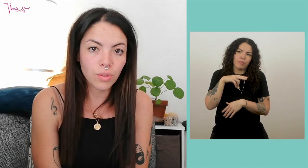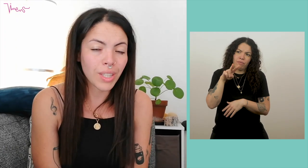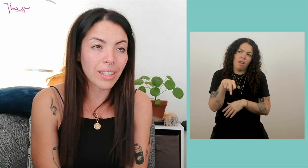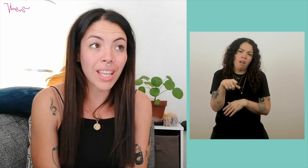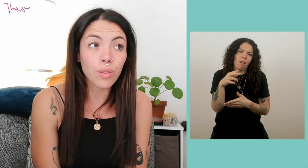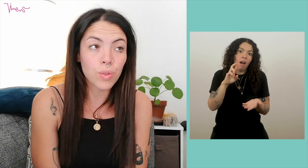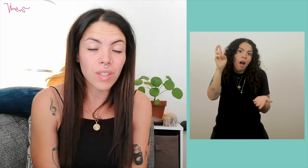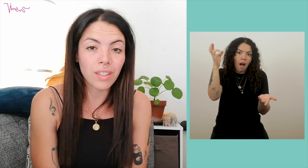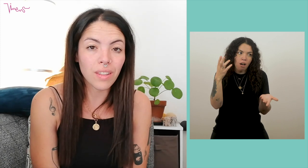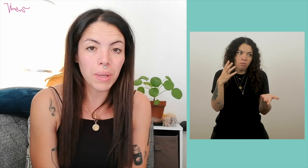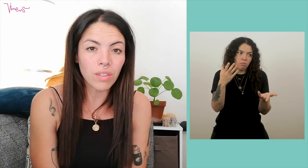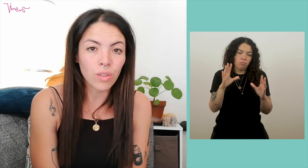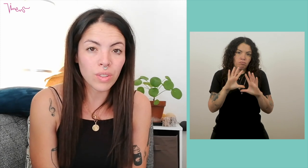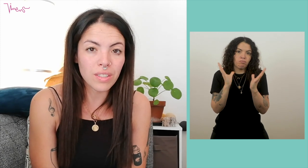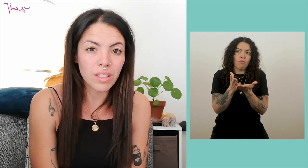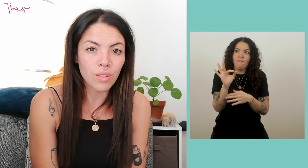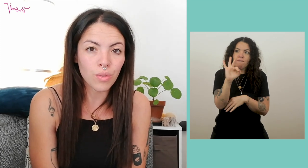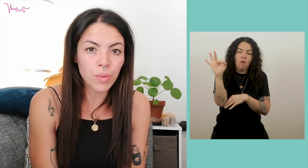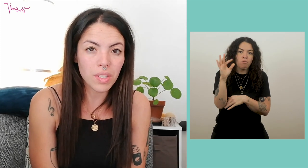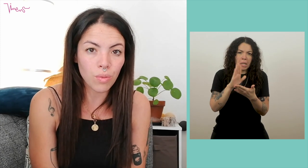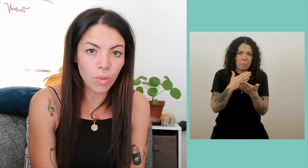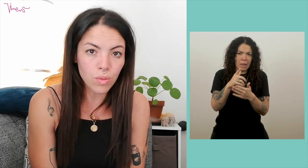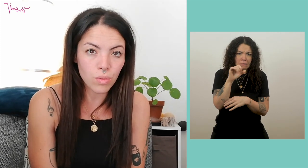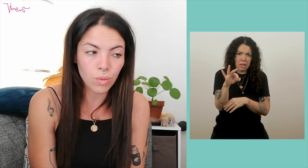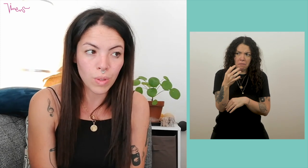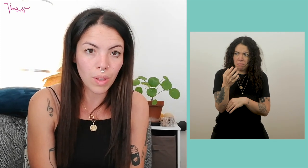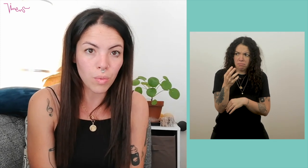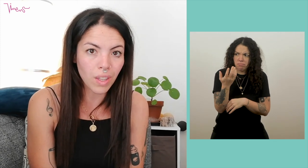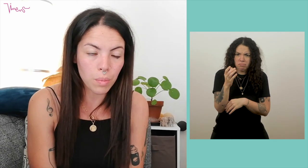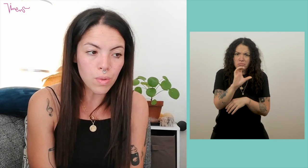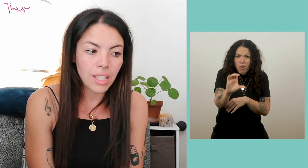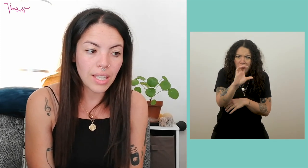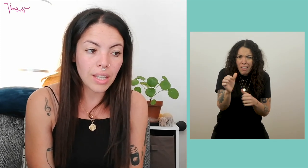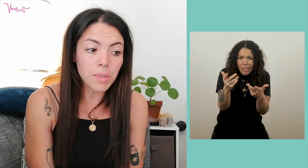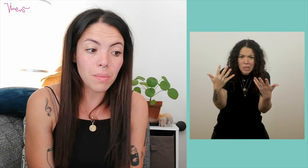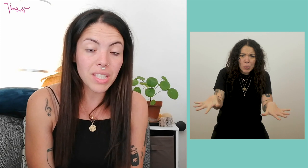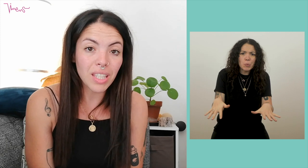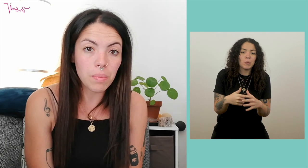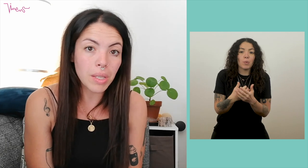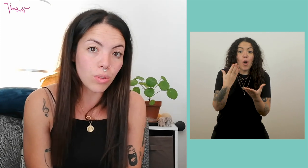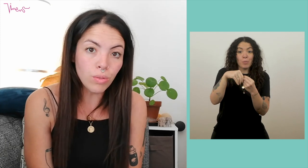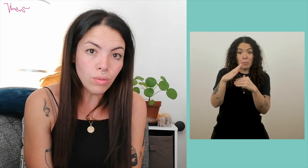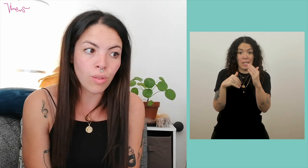So there are a few hundred French sign language interpreters in France. So we are really very few. And since it's a job that is little known,